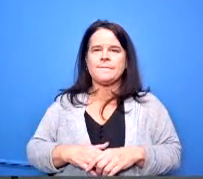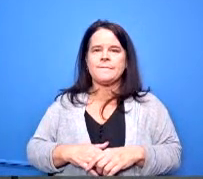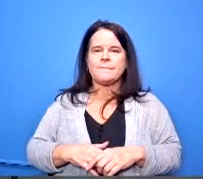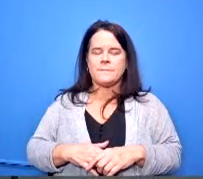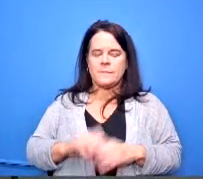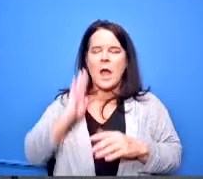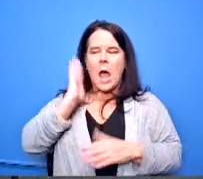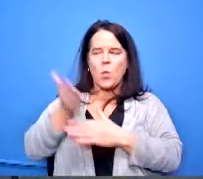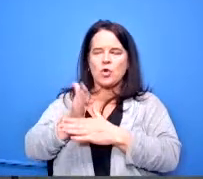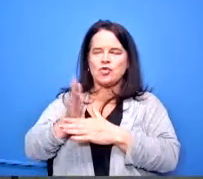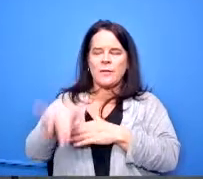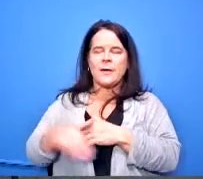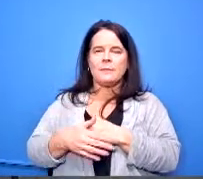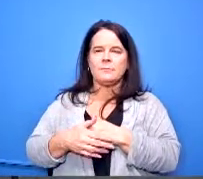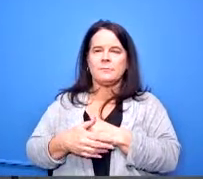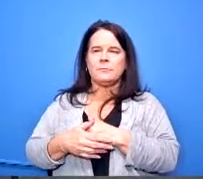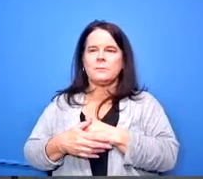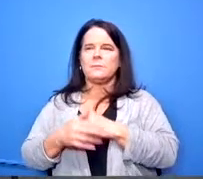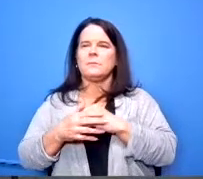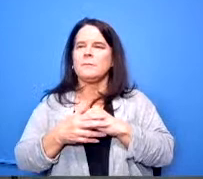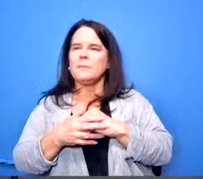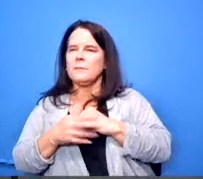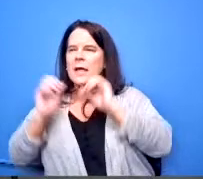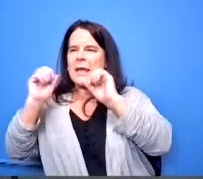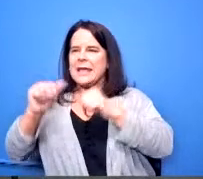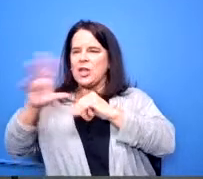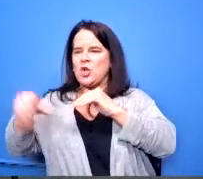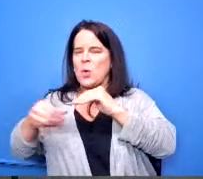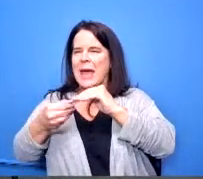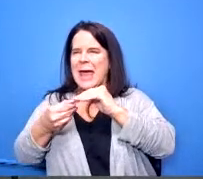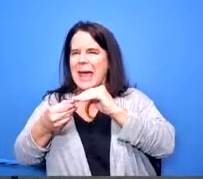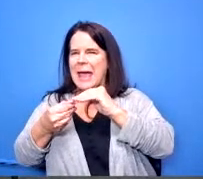can we put a third person on the on the committee because it's only two board members right now